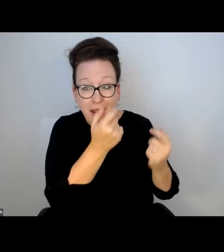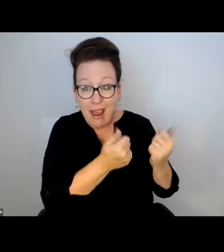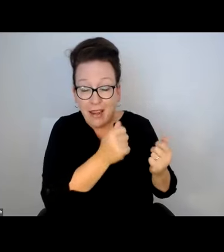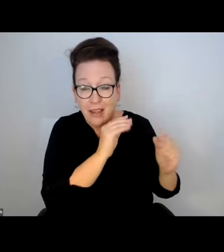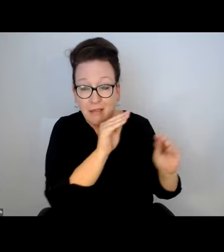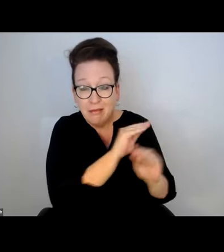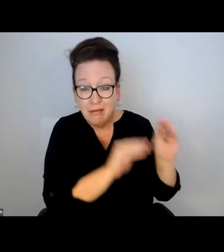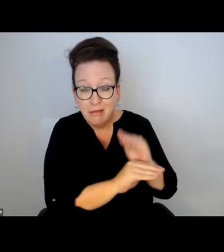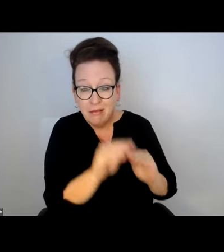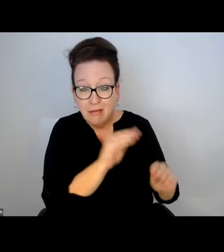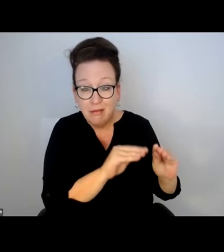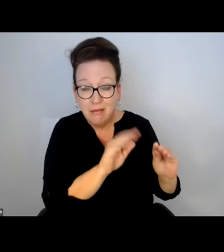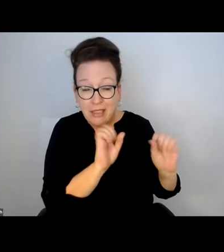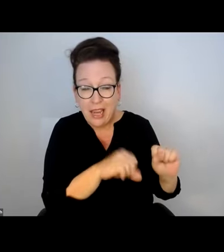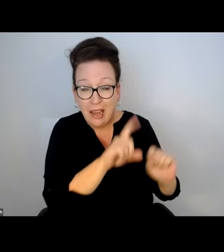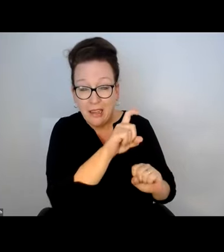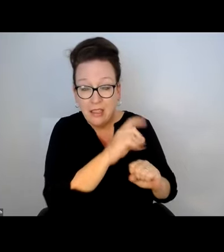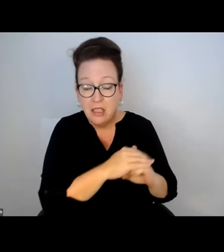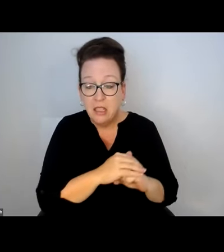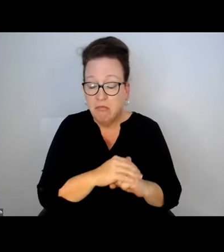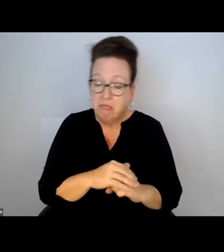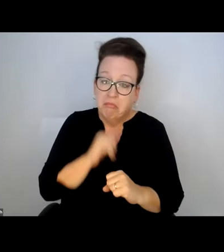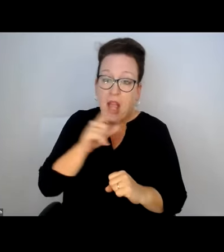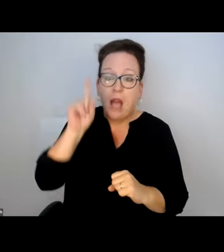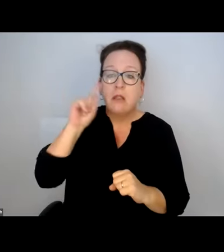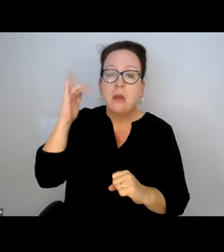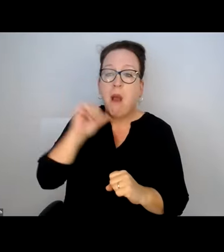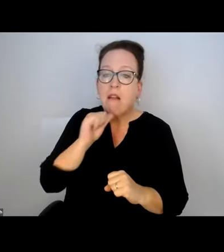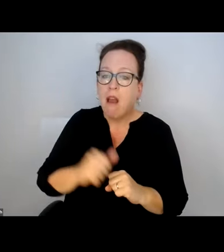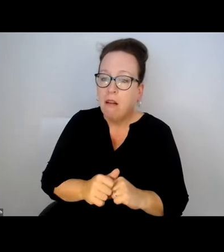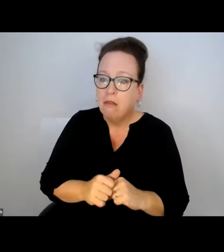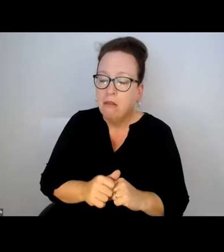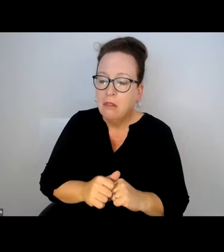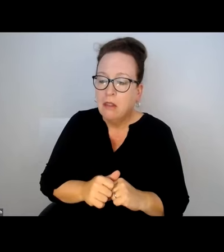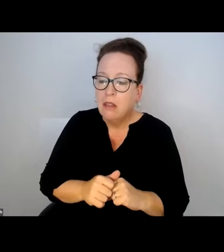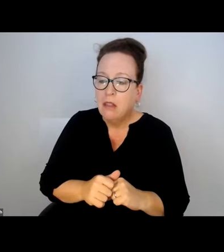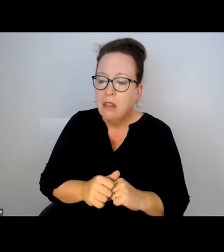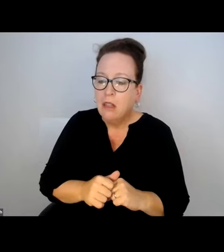ANDREA, IS THE ORDINANCE SOMETHING THAT CAN BE REEXAMINED, REOPENED AND EDITED.